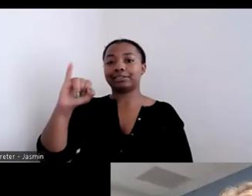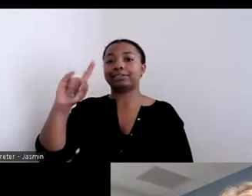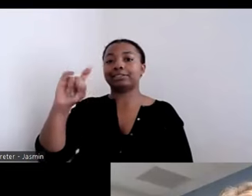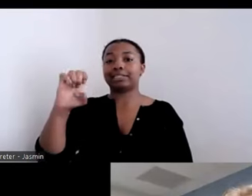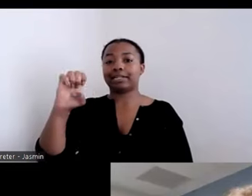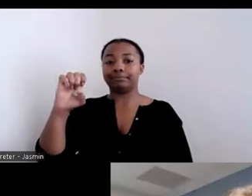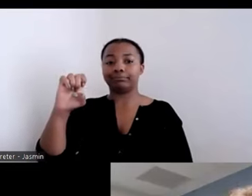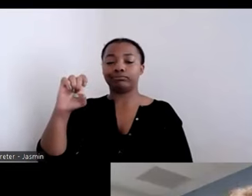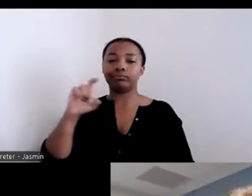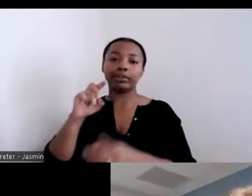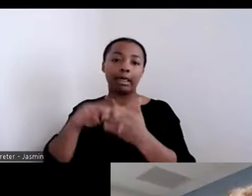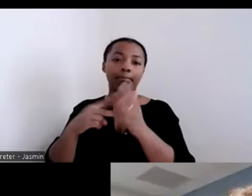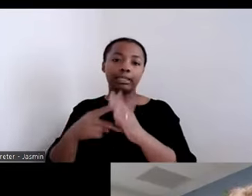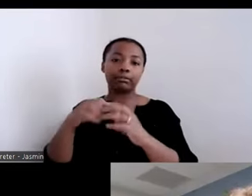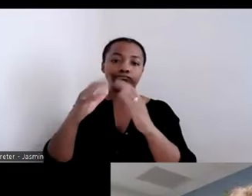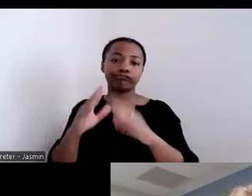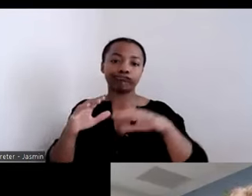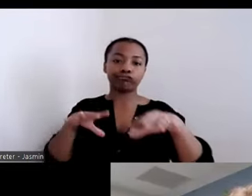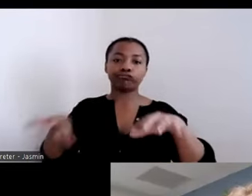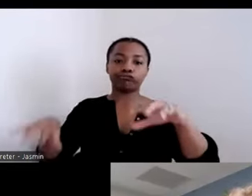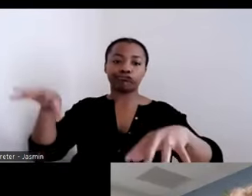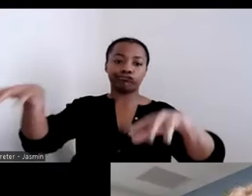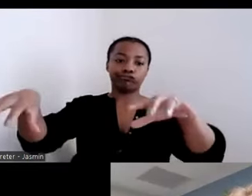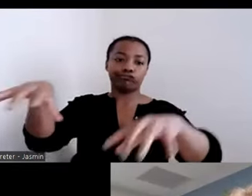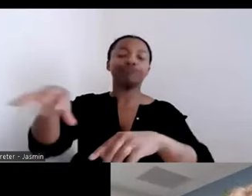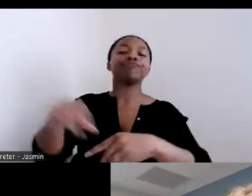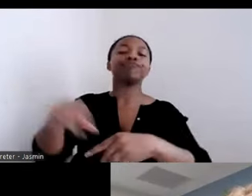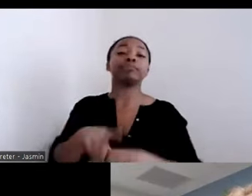ERICA McFADDEN: Thank you, for detailing how you did that. It was one meeting